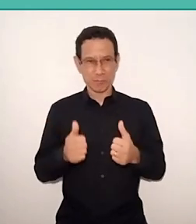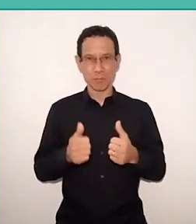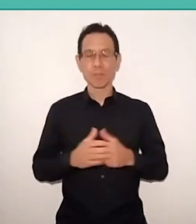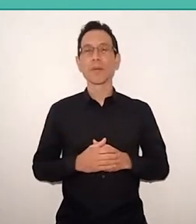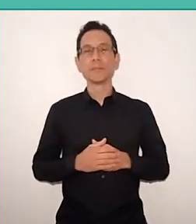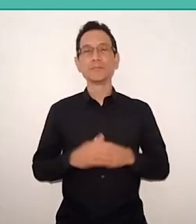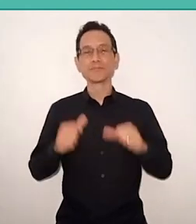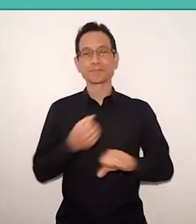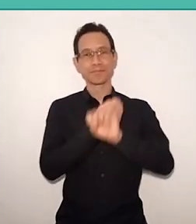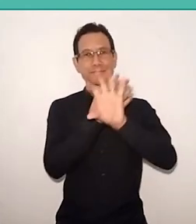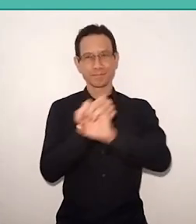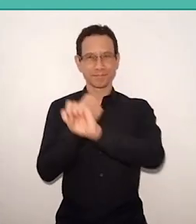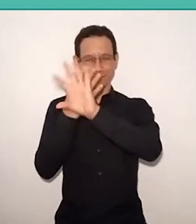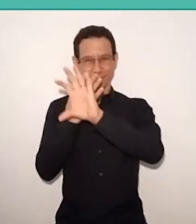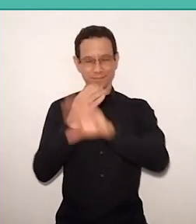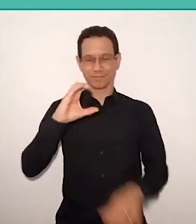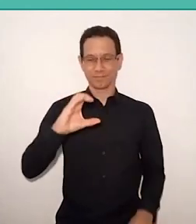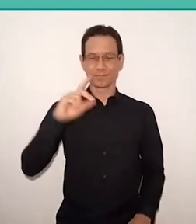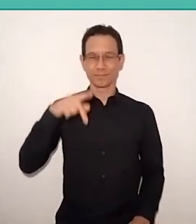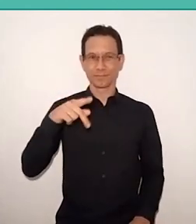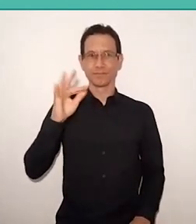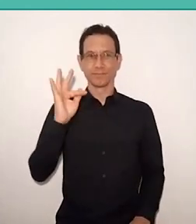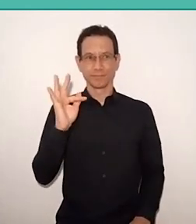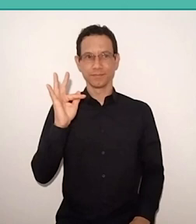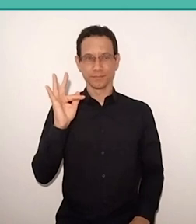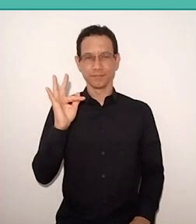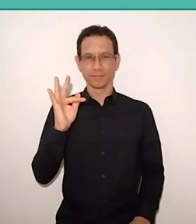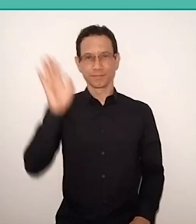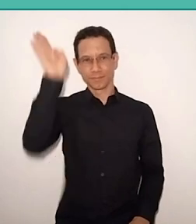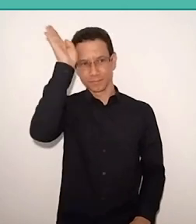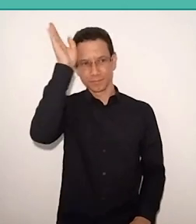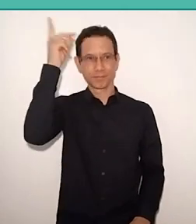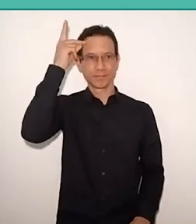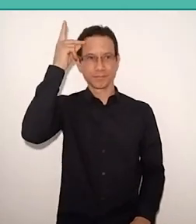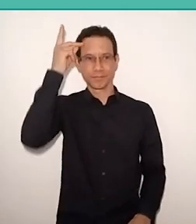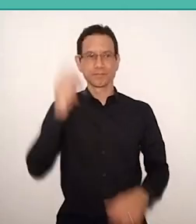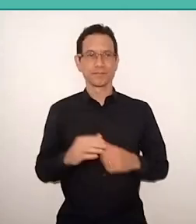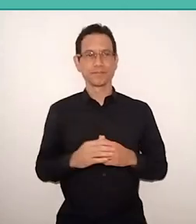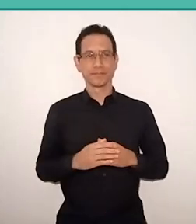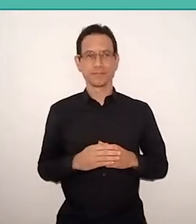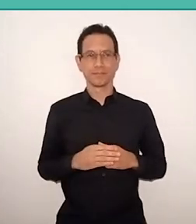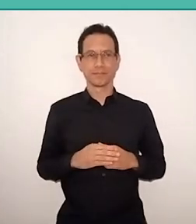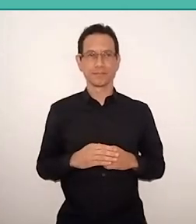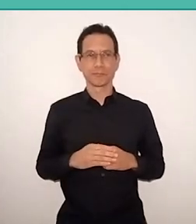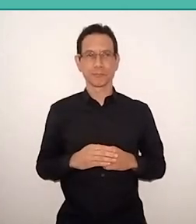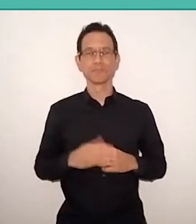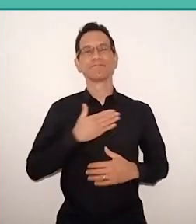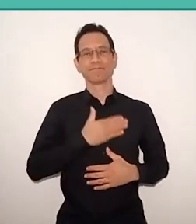of the Sesc São Paulo Research and Training Center We are pleased to host